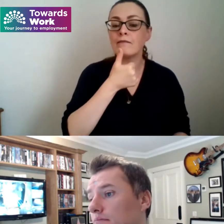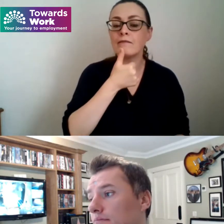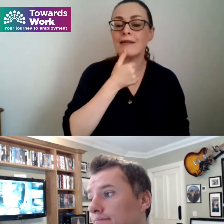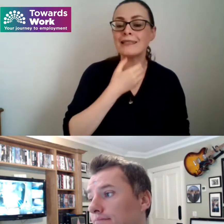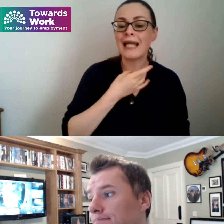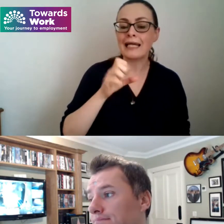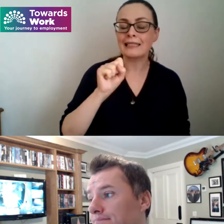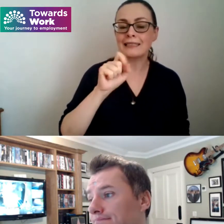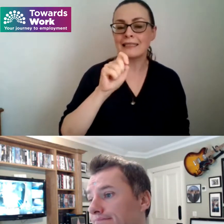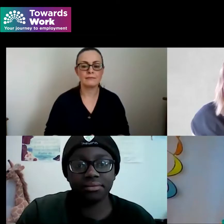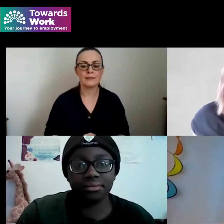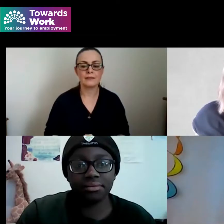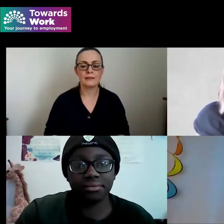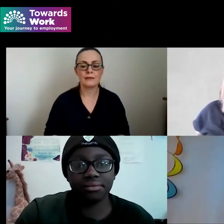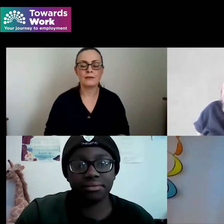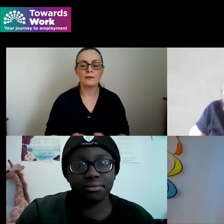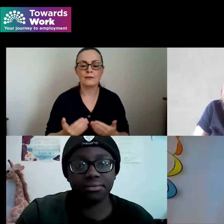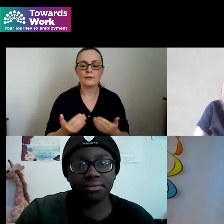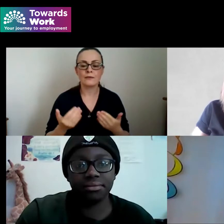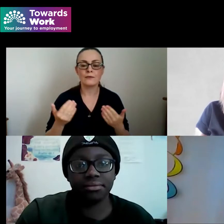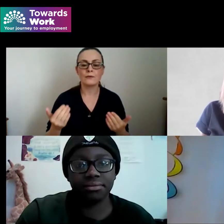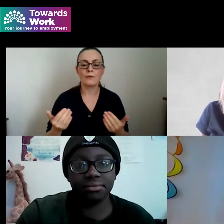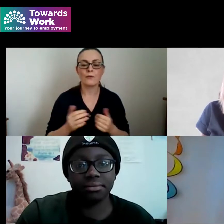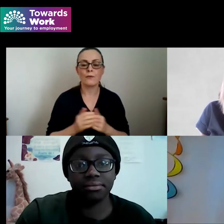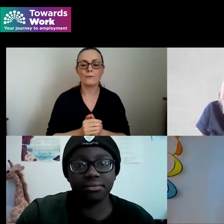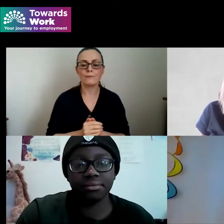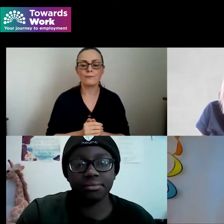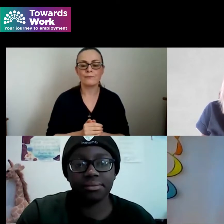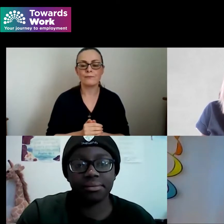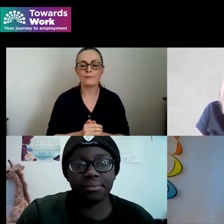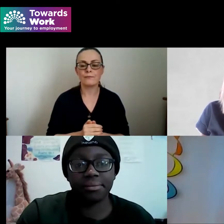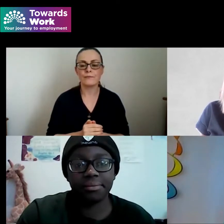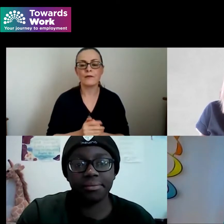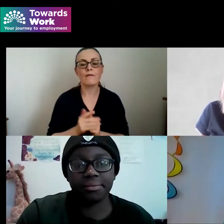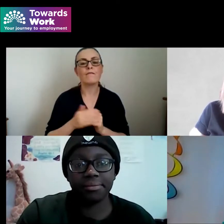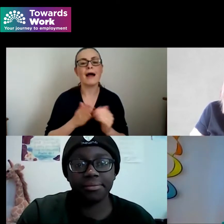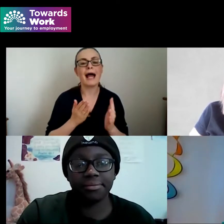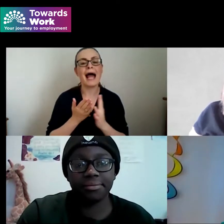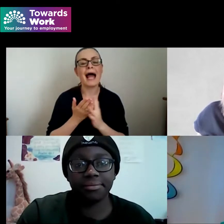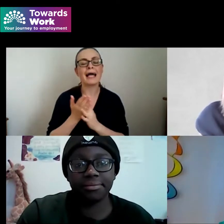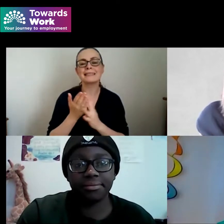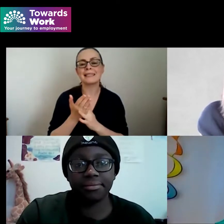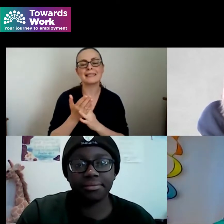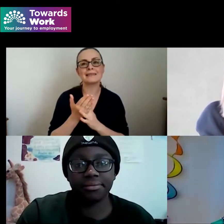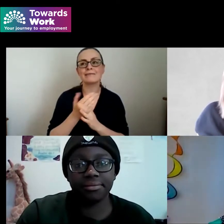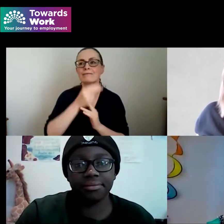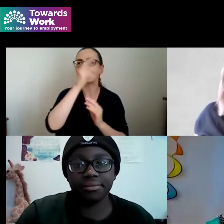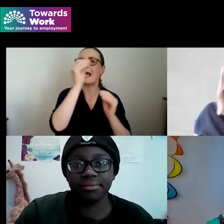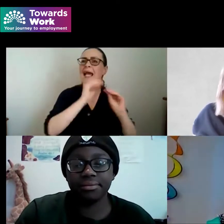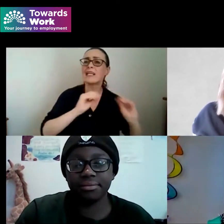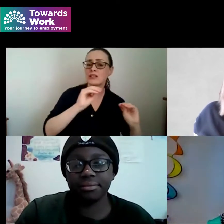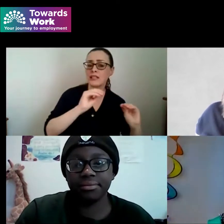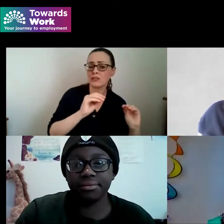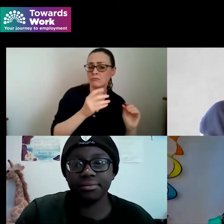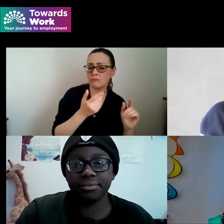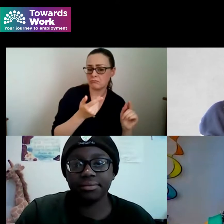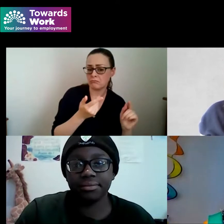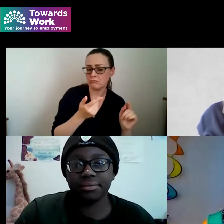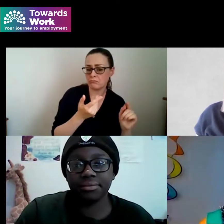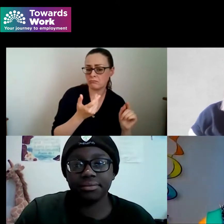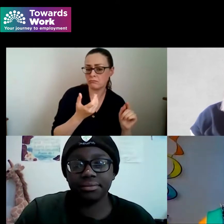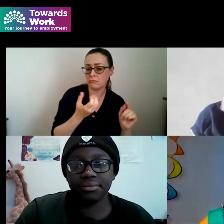that's okay in terms of accessing say education or in your instance self-employment you might